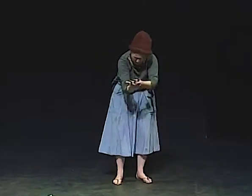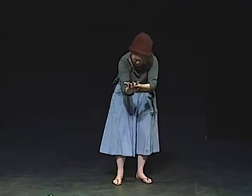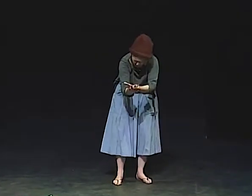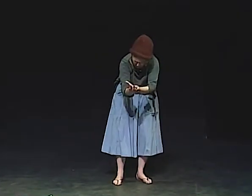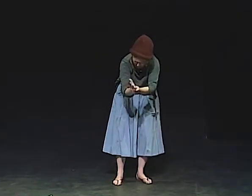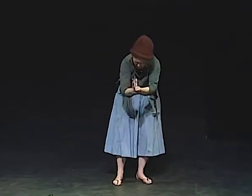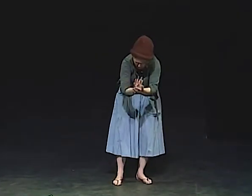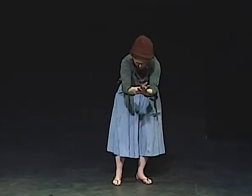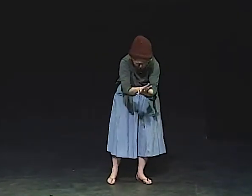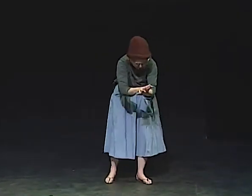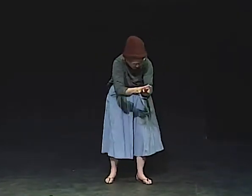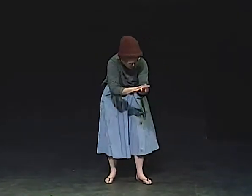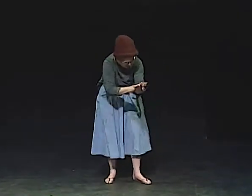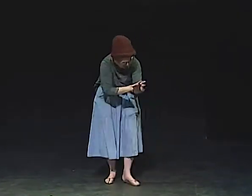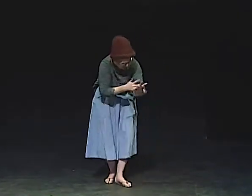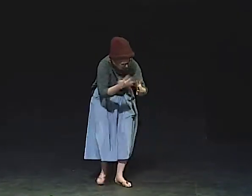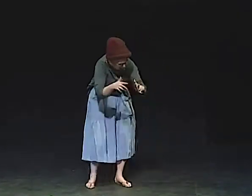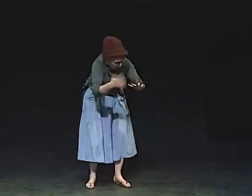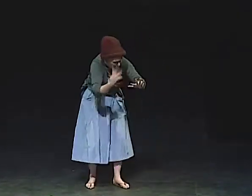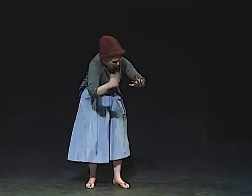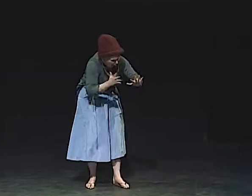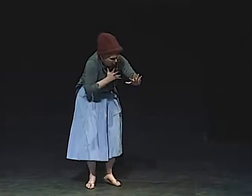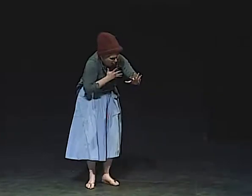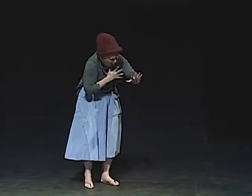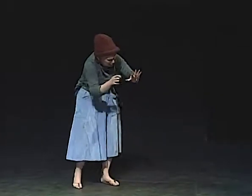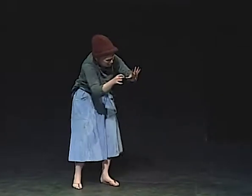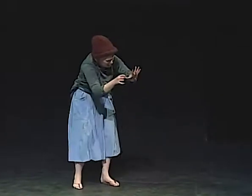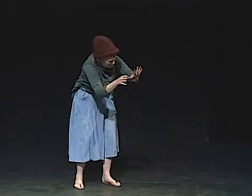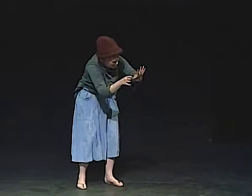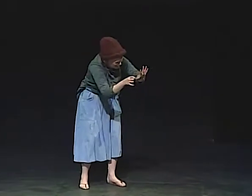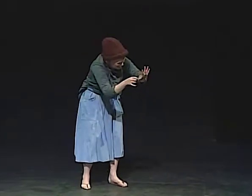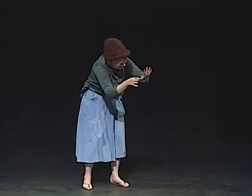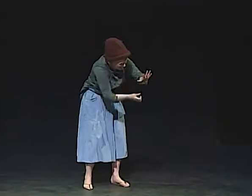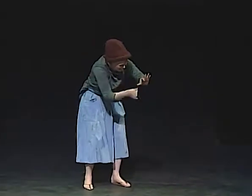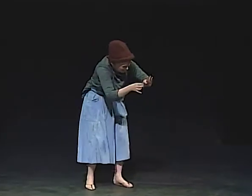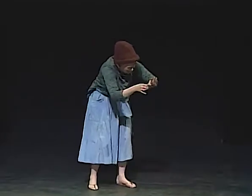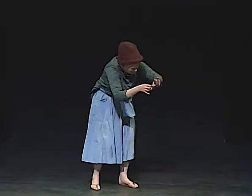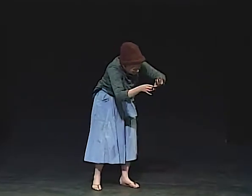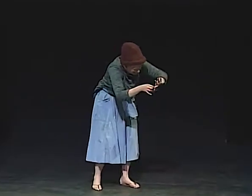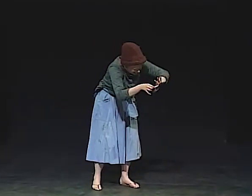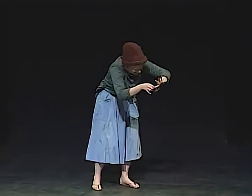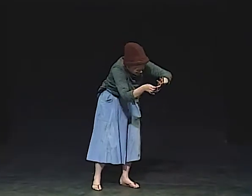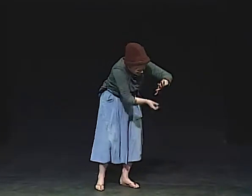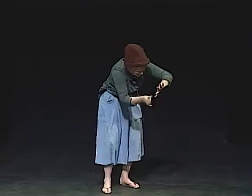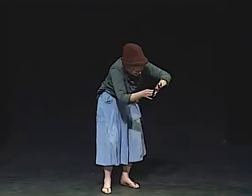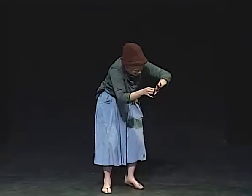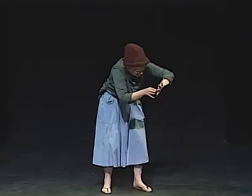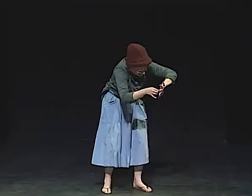AND UNDER THE FINGERNAILS WAS BLACK ASH. AND I CAREFULLY STARTED TO CLEAN MY FINGERNAILS.